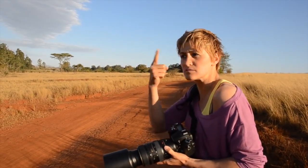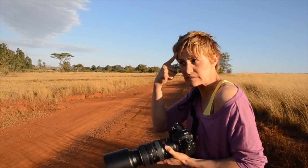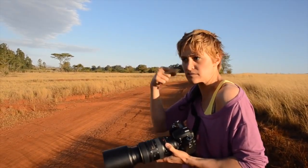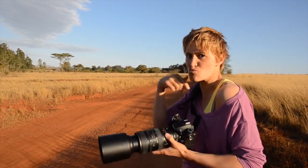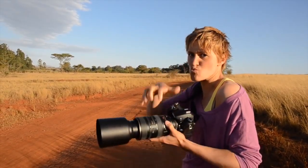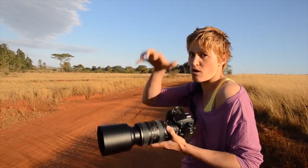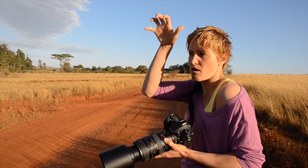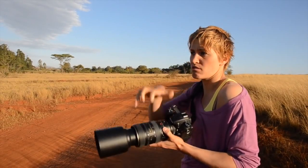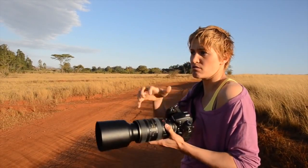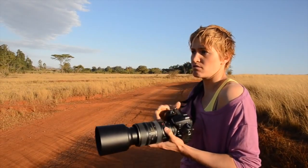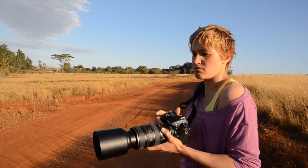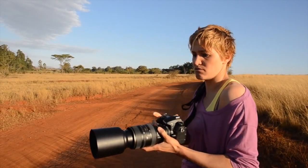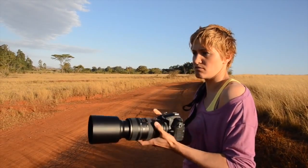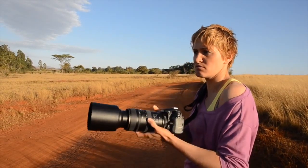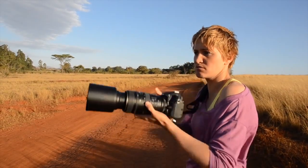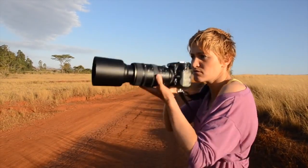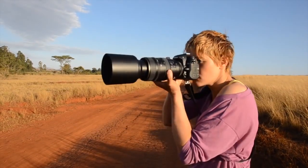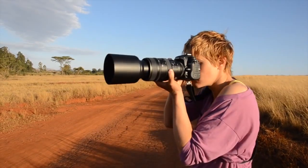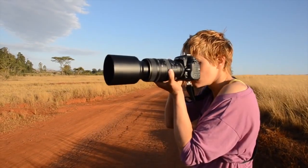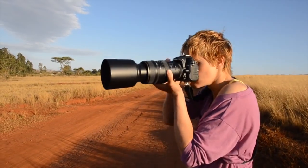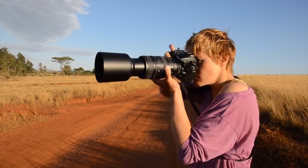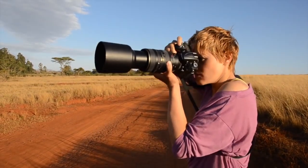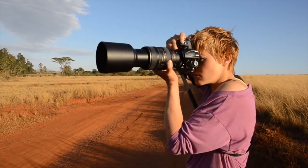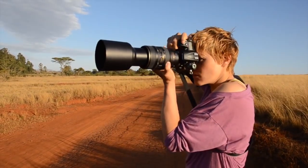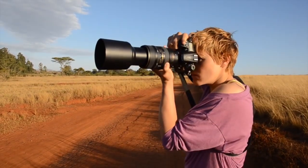and I think it’s a crocodile.